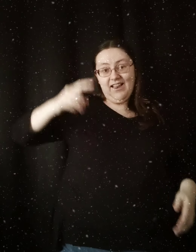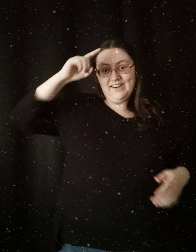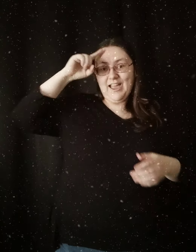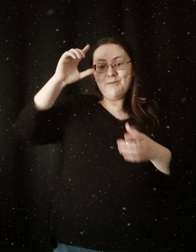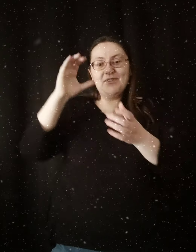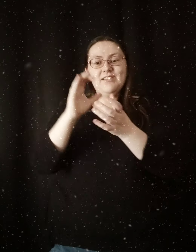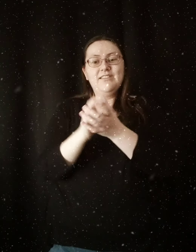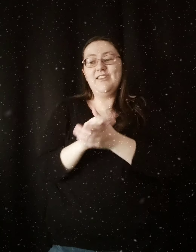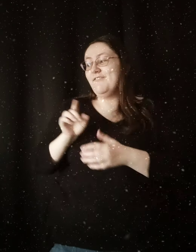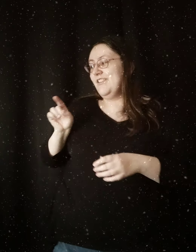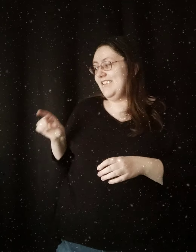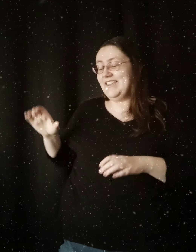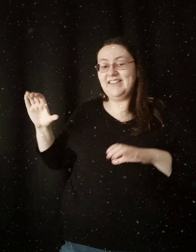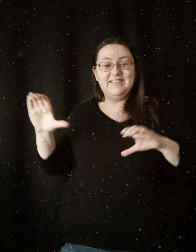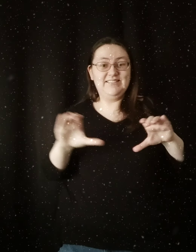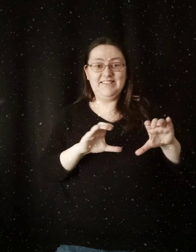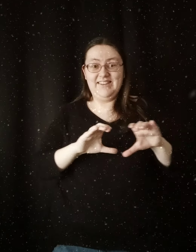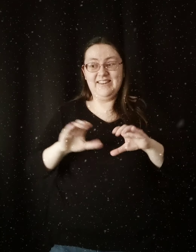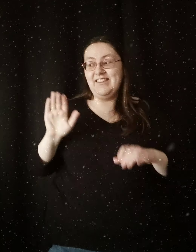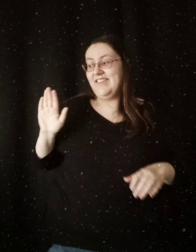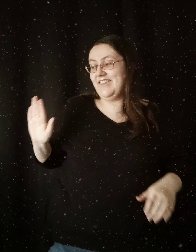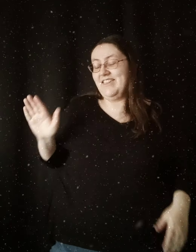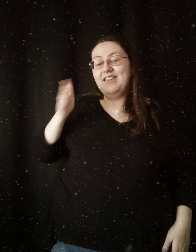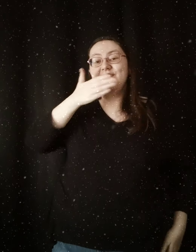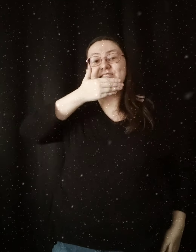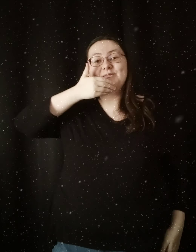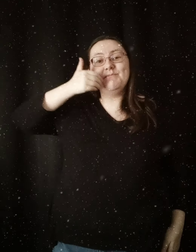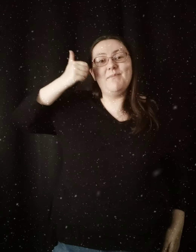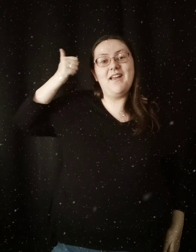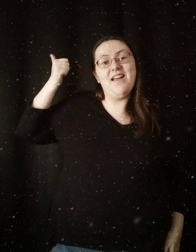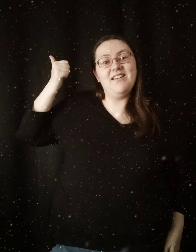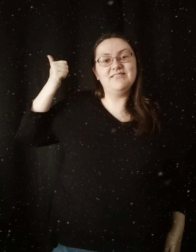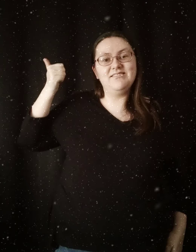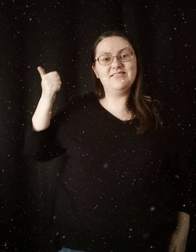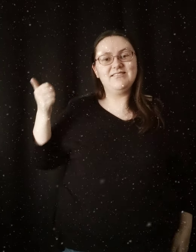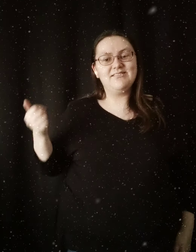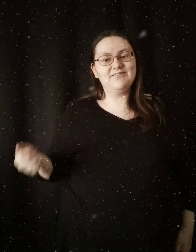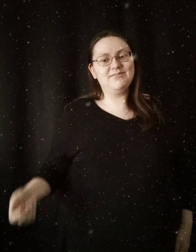And I believe he did his best